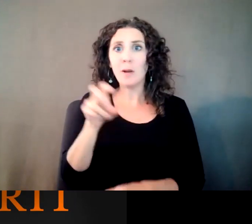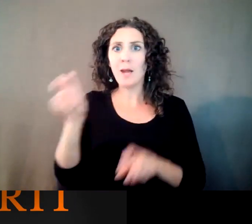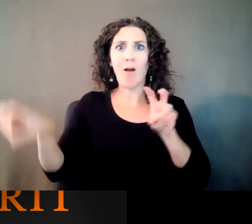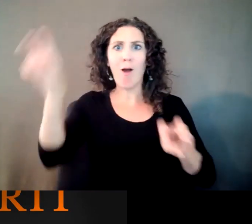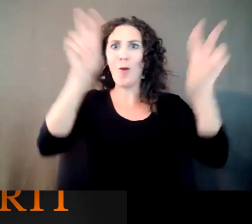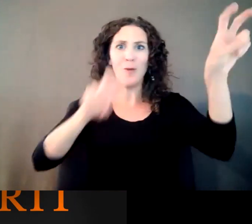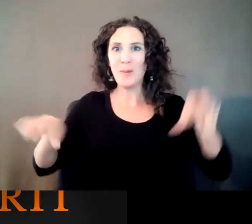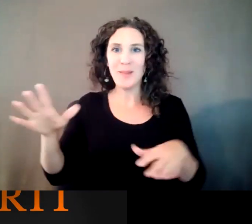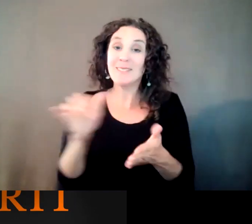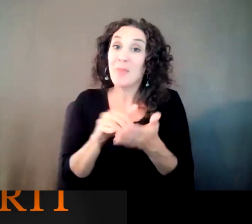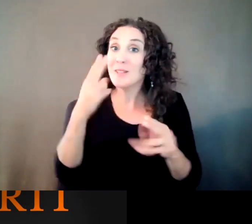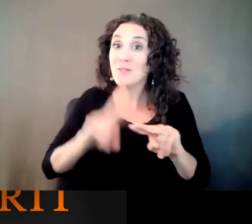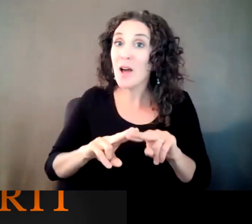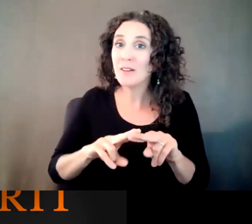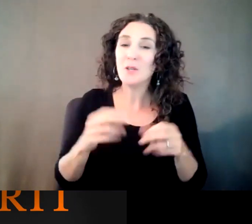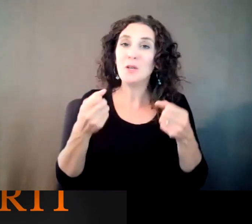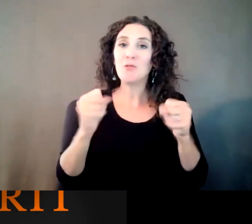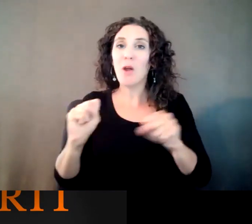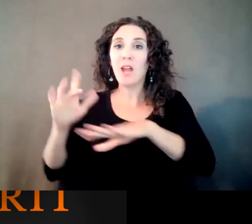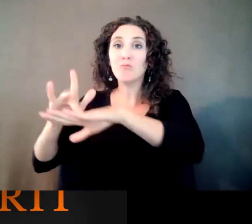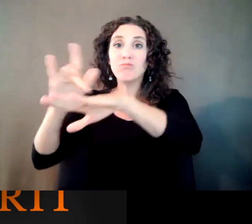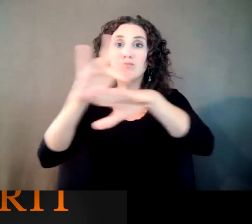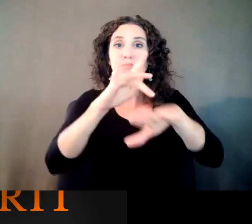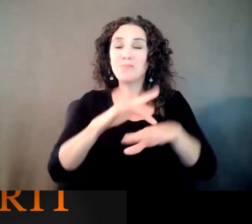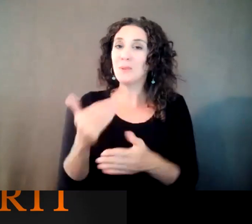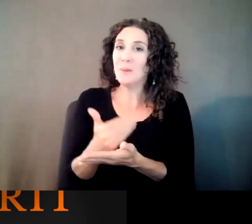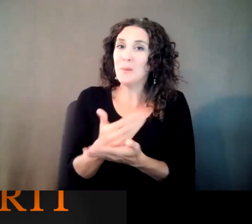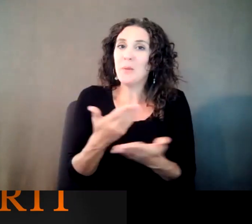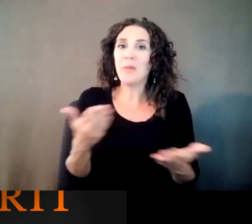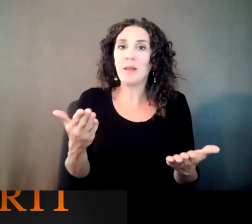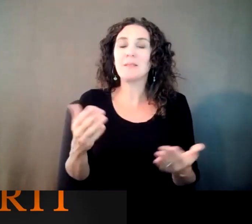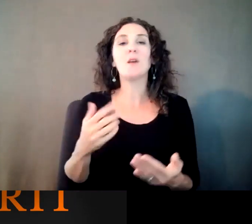which has been fun. And trying new things. And we're really happy that things have kind